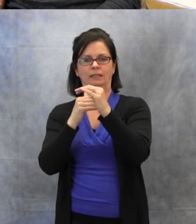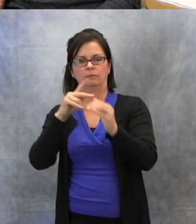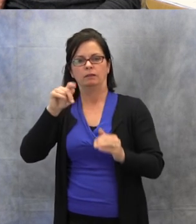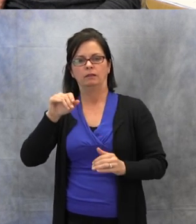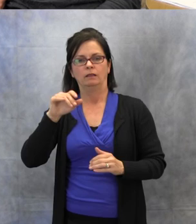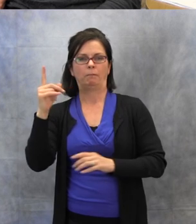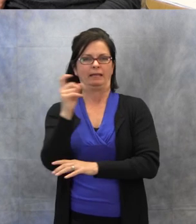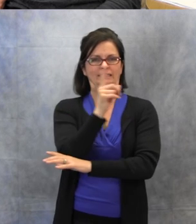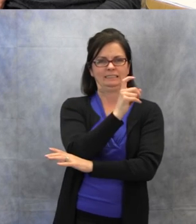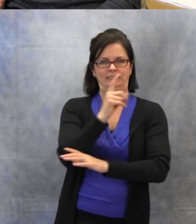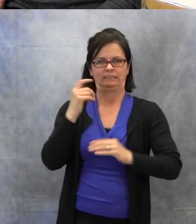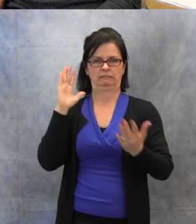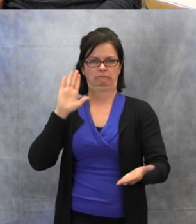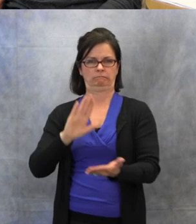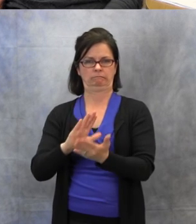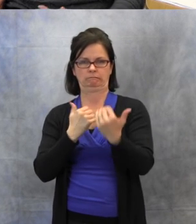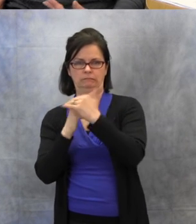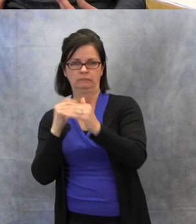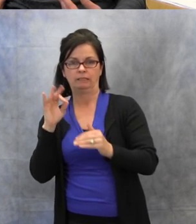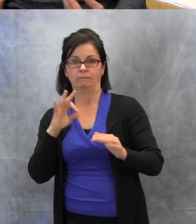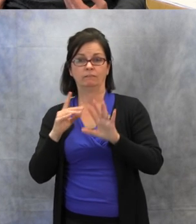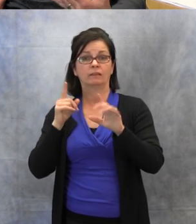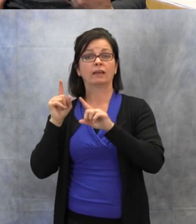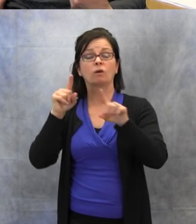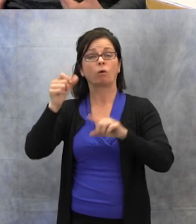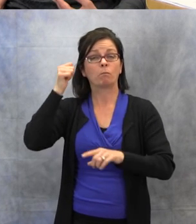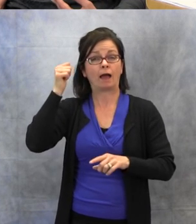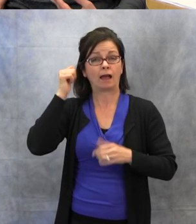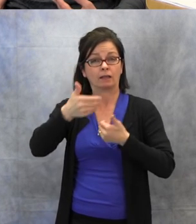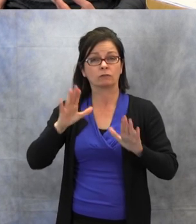of the classroom, then there's no chance for the student